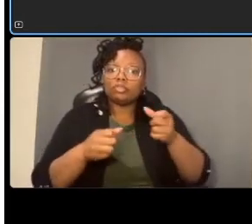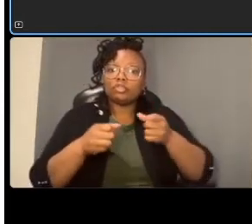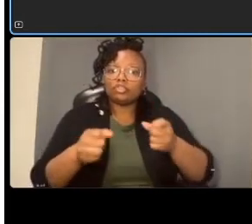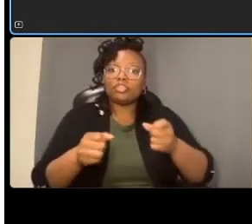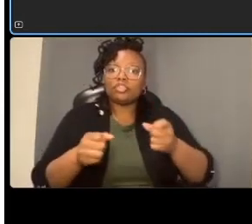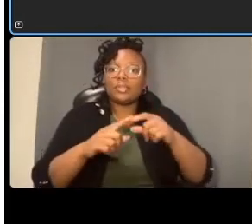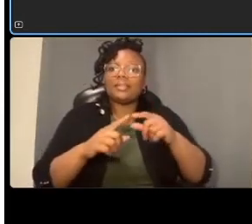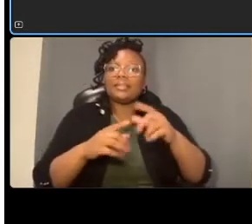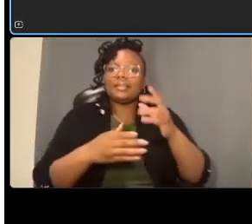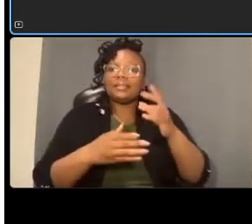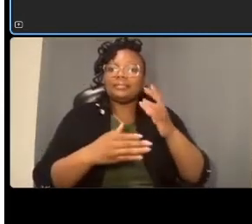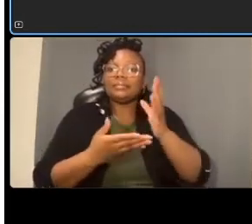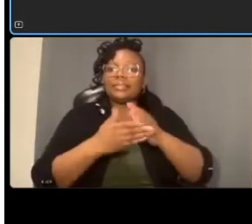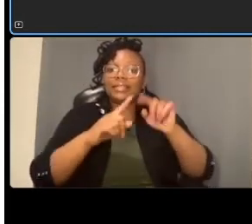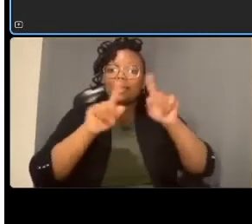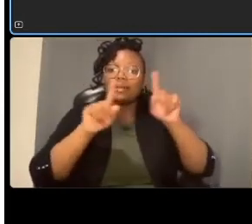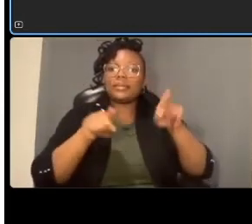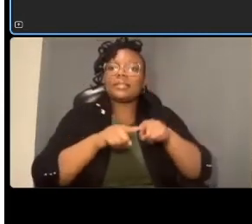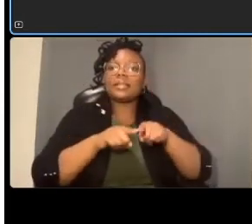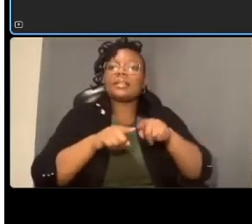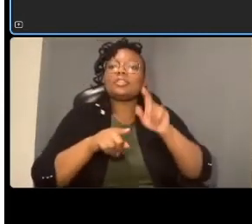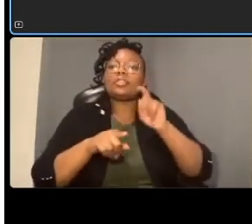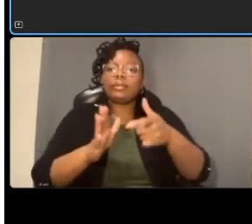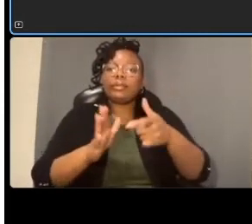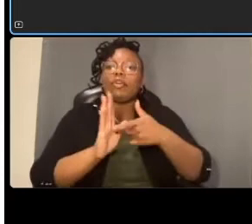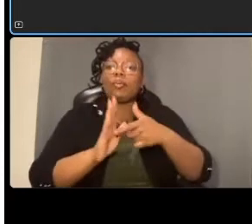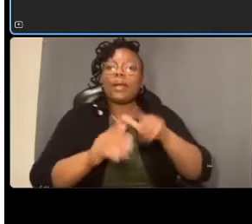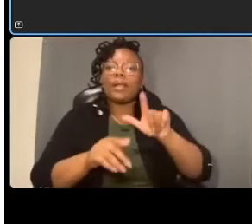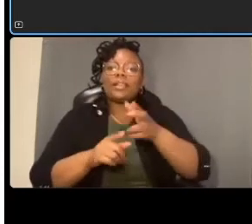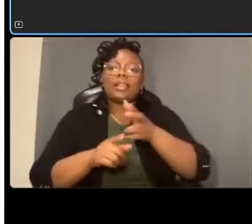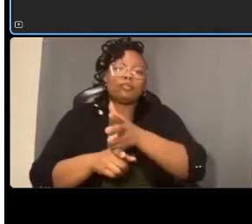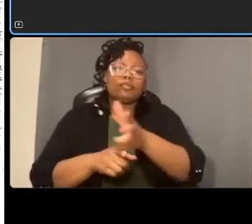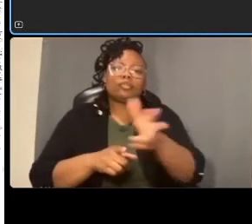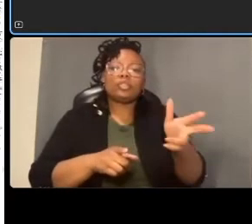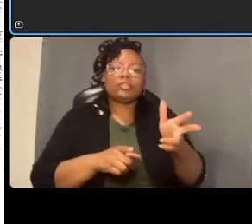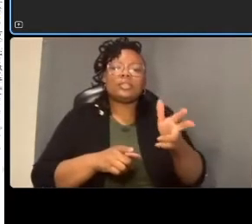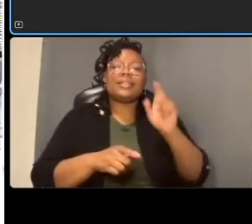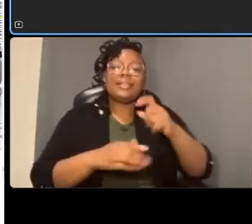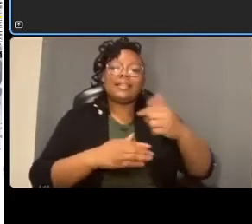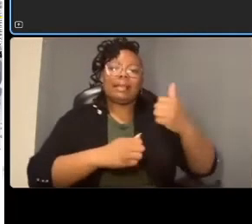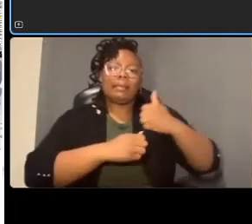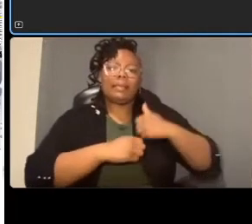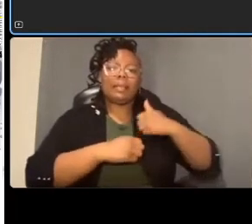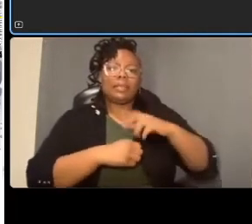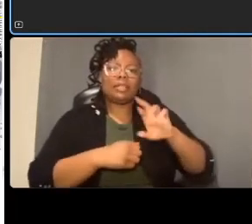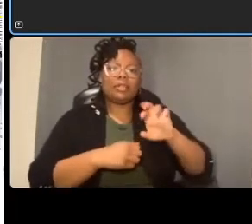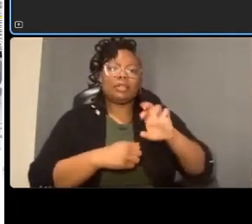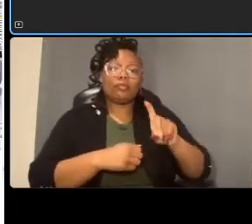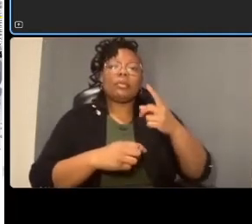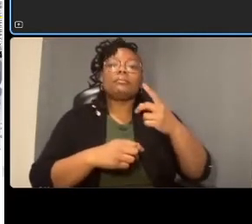road um in both directions into our traffic analysis and we are currently not depicting